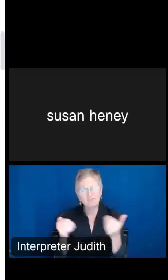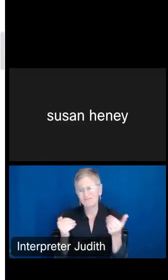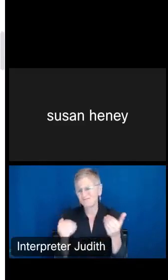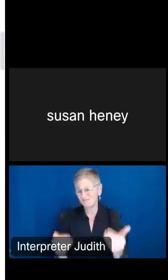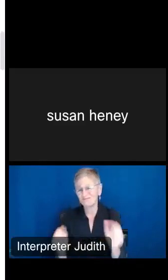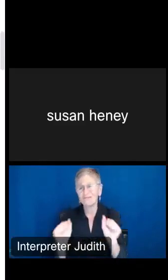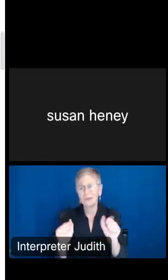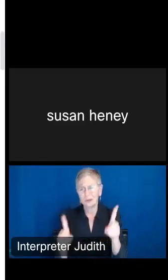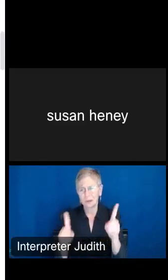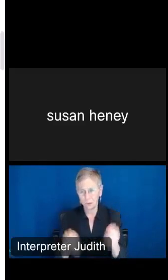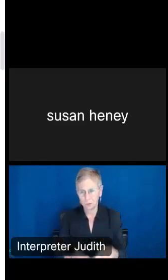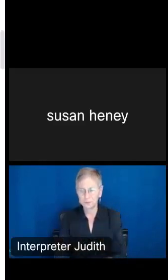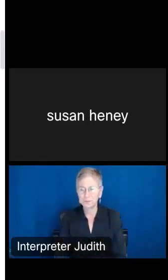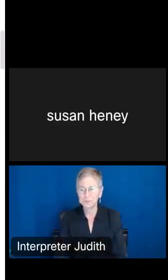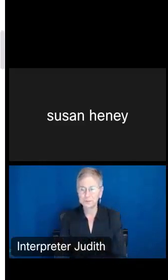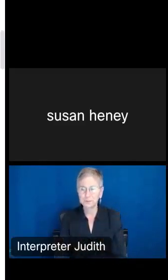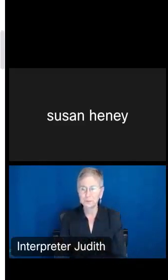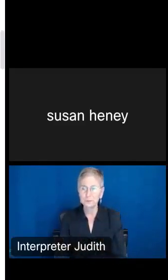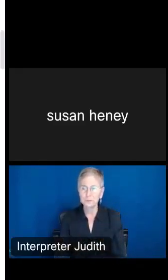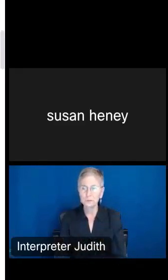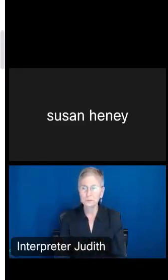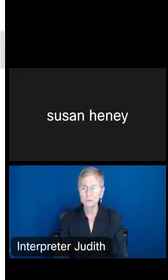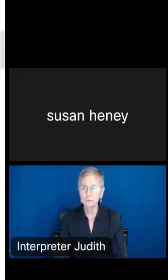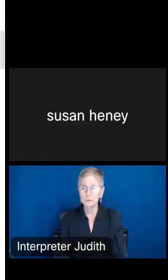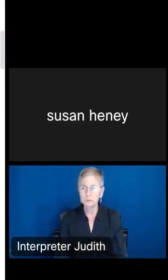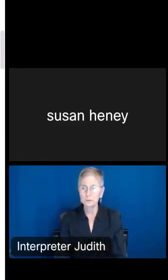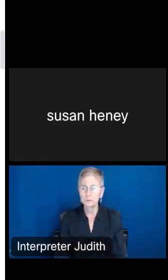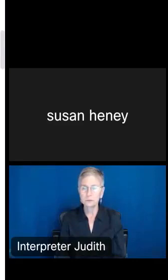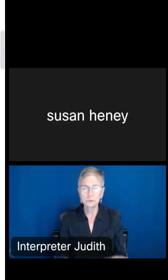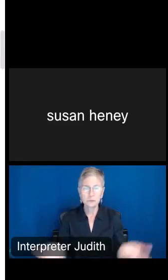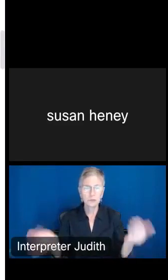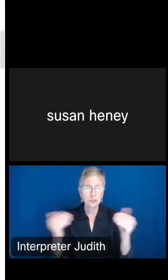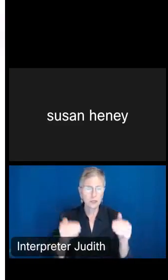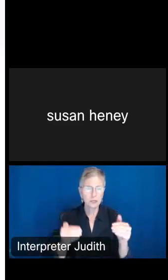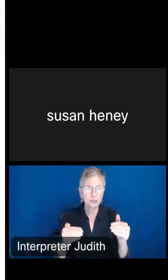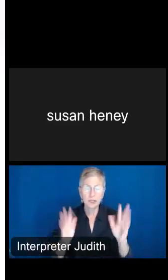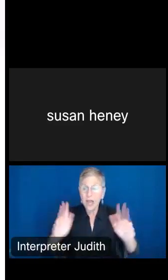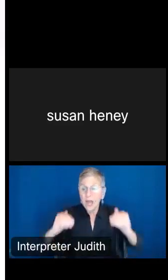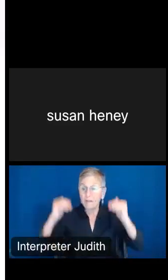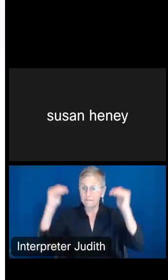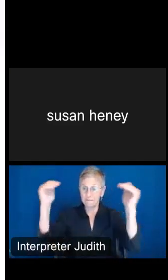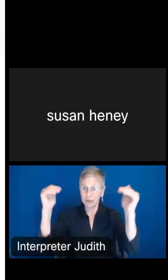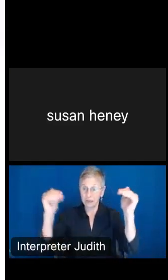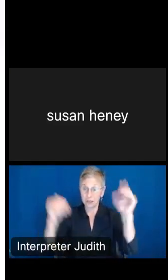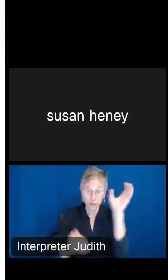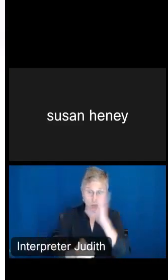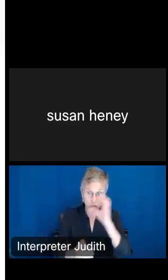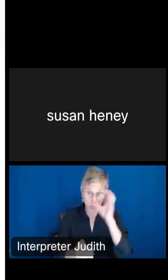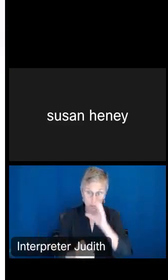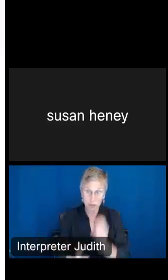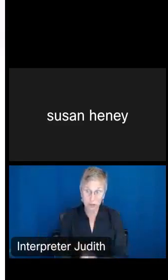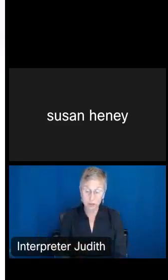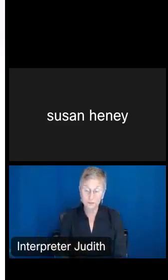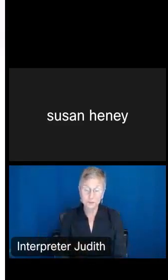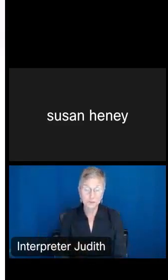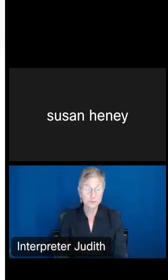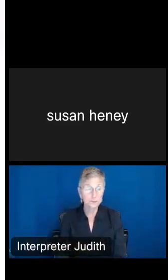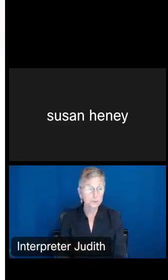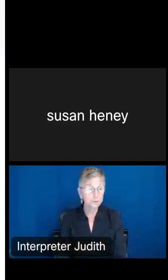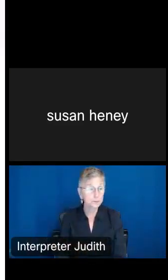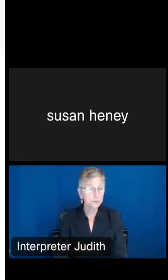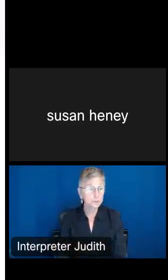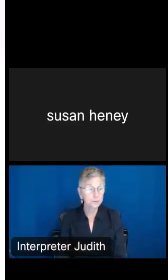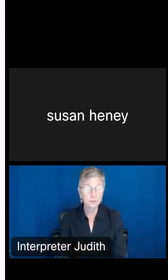do so. Next, I'm going to click on Advanced Search, and I'm going to go to Geography first.